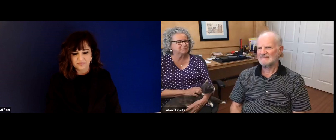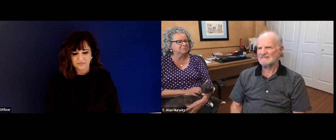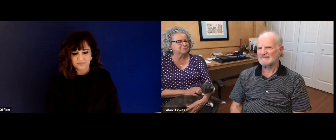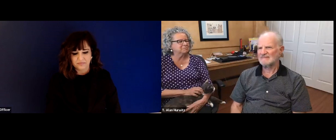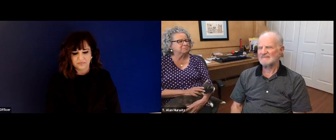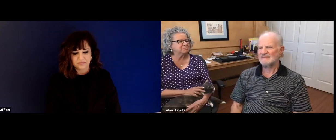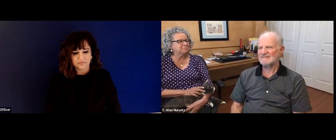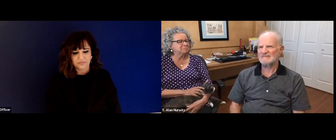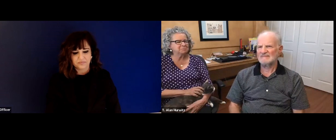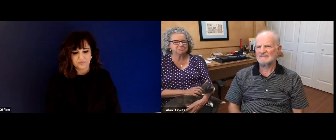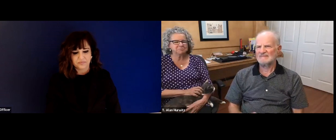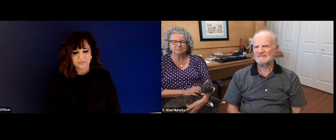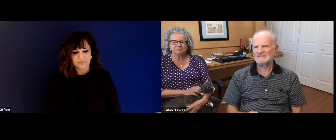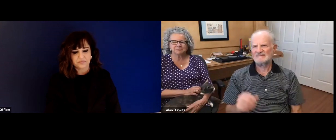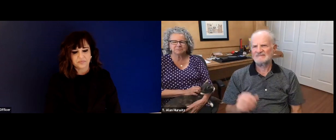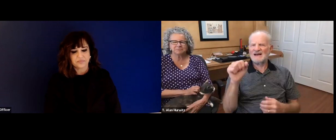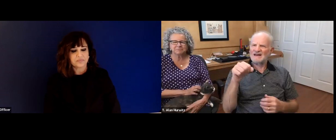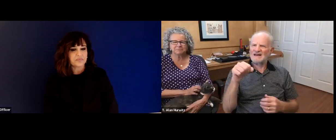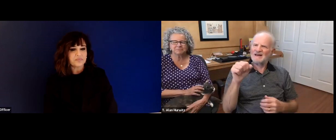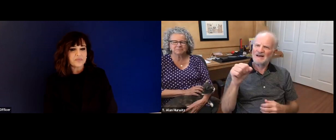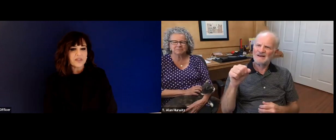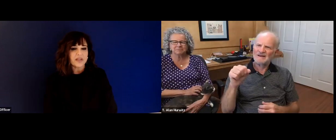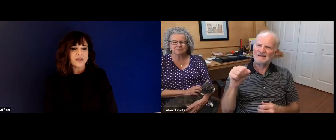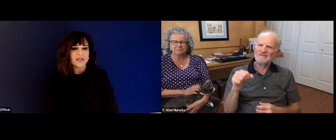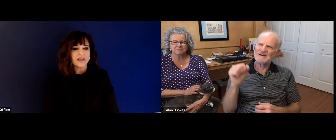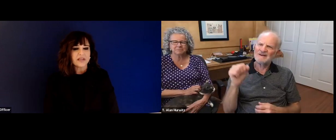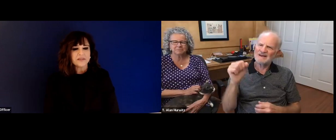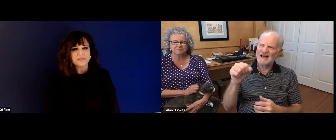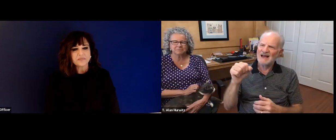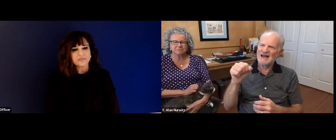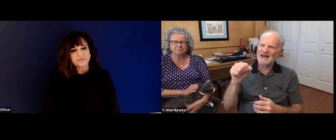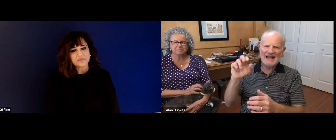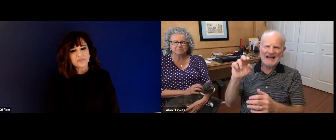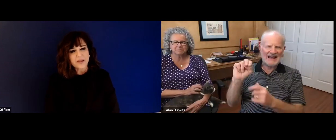future presidents of NAD? And how they can make a